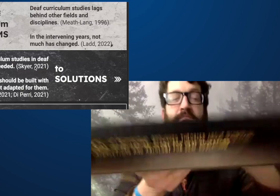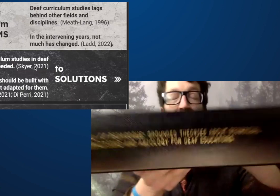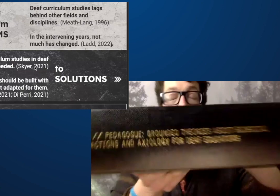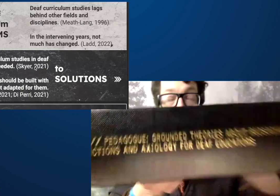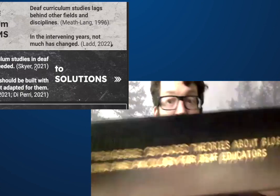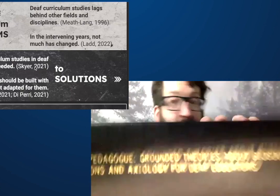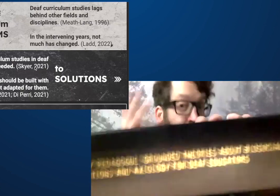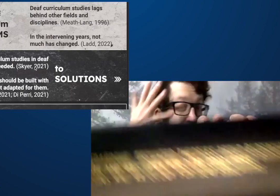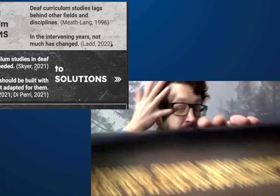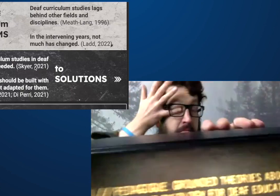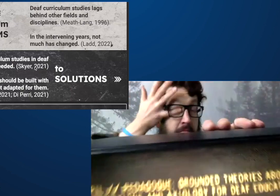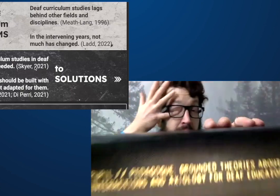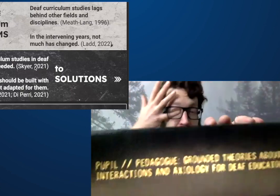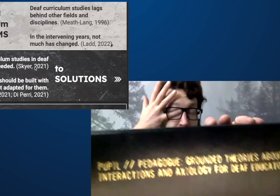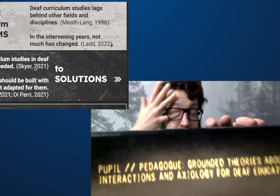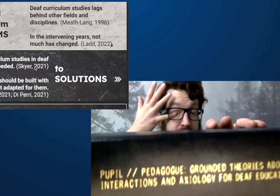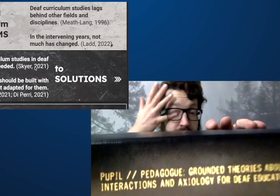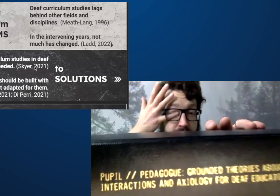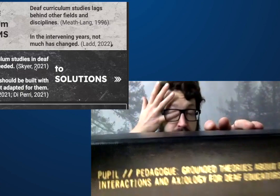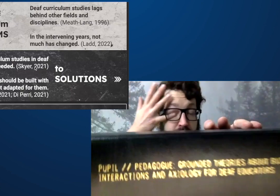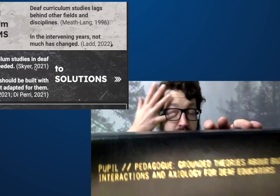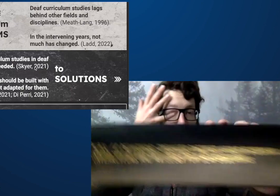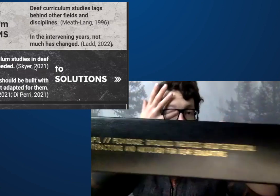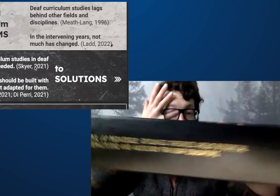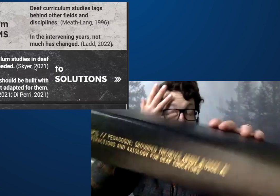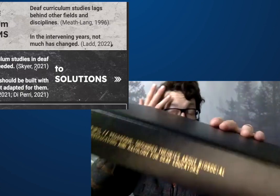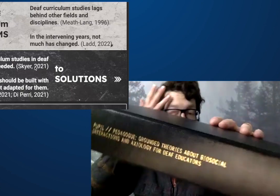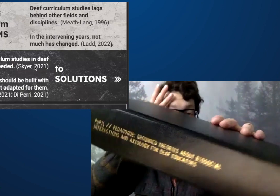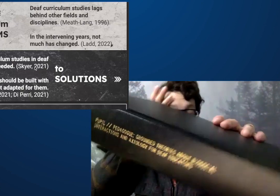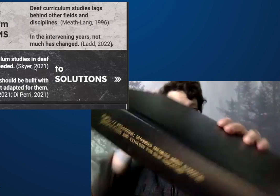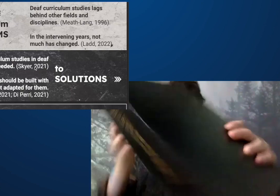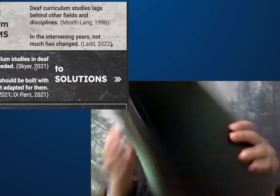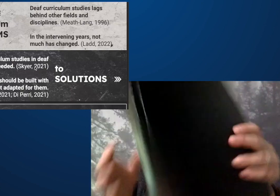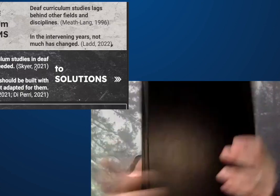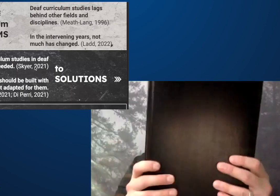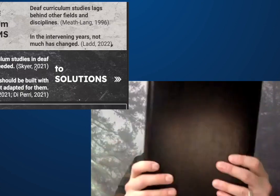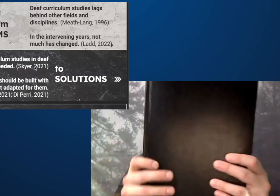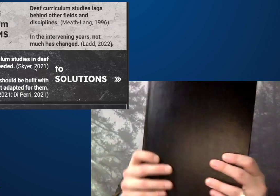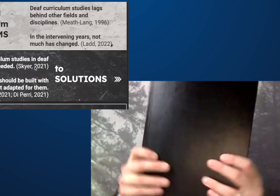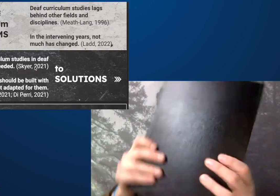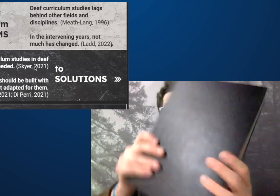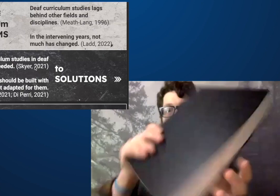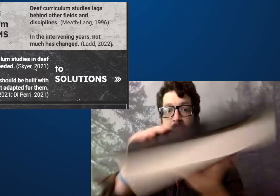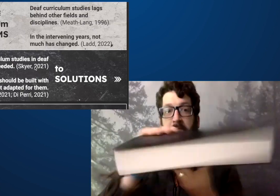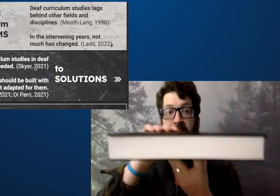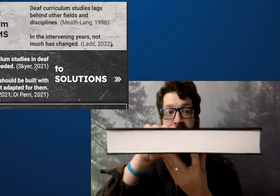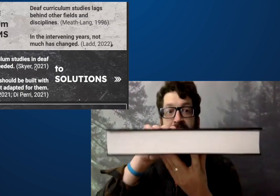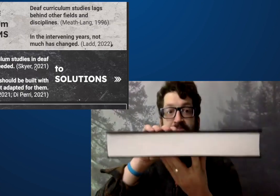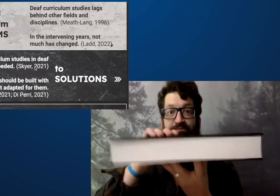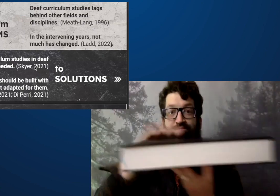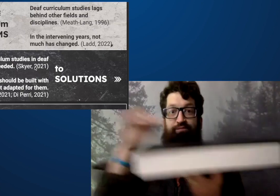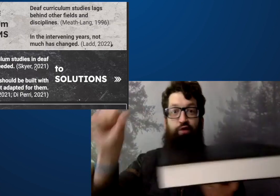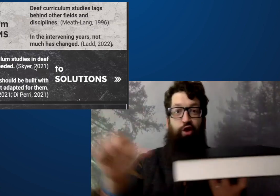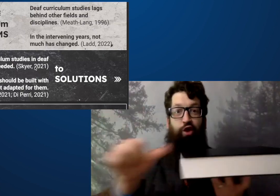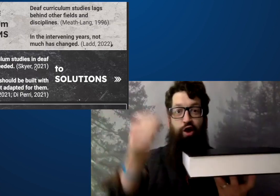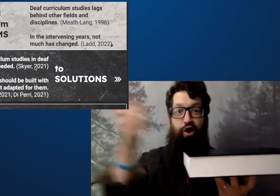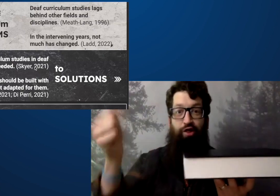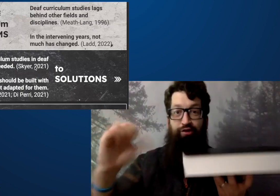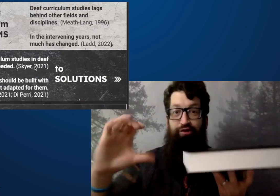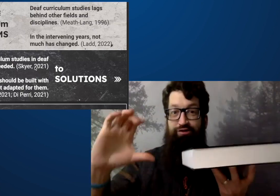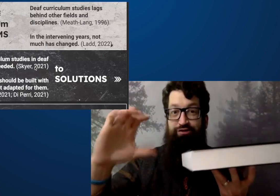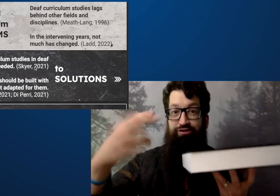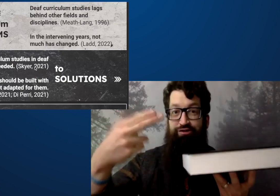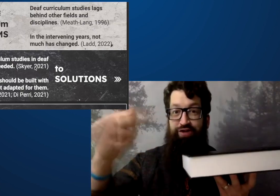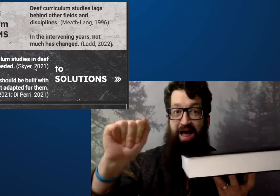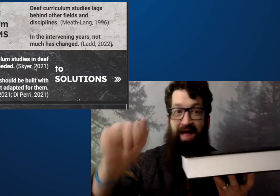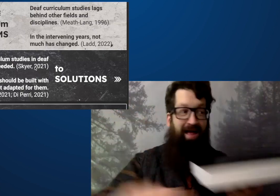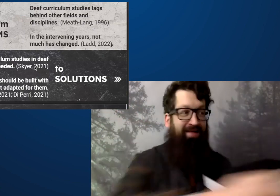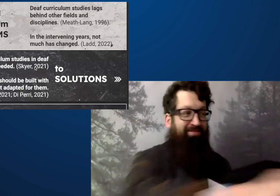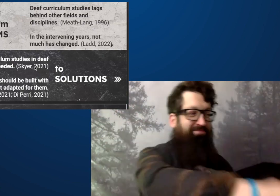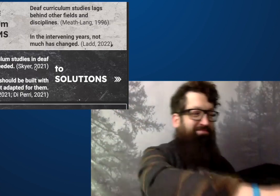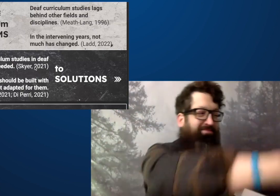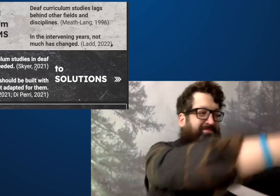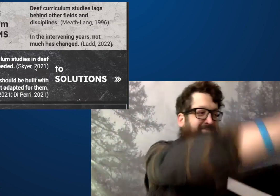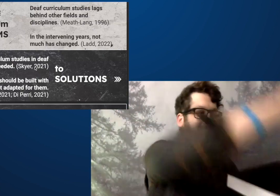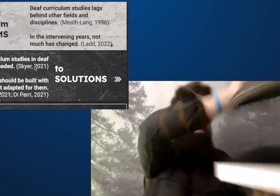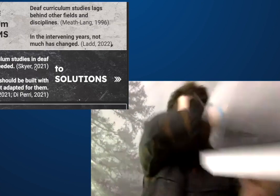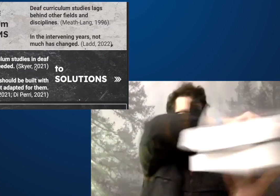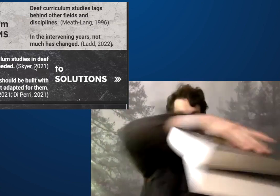Here's mine also quite substantial.